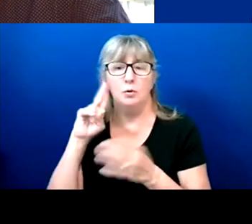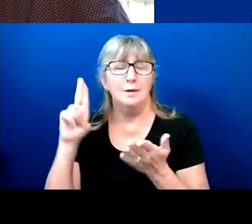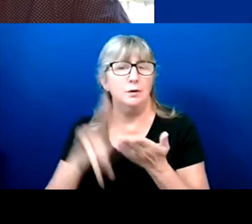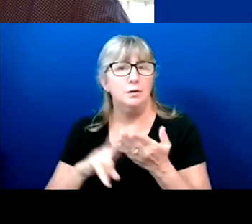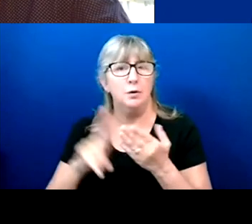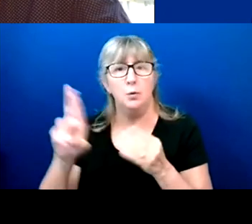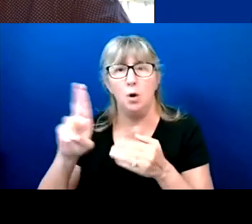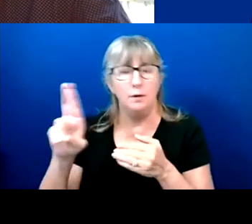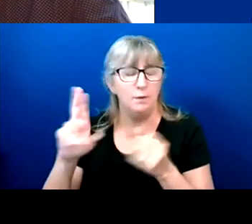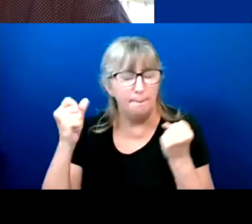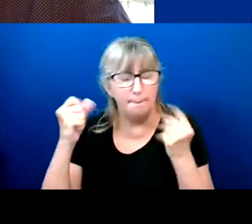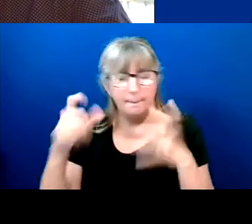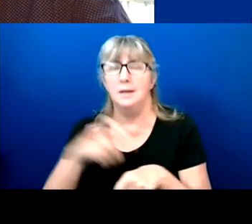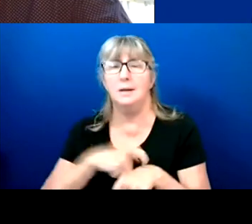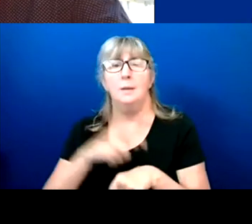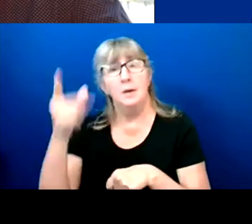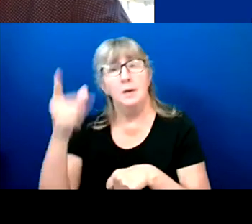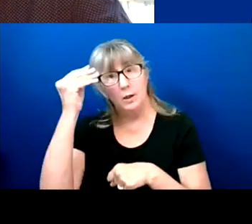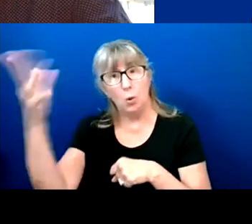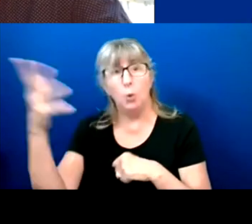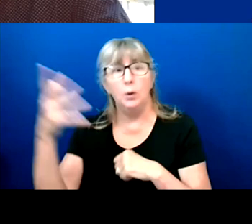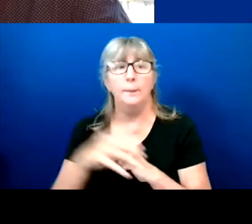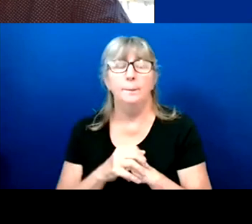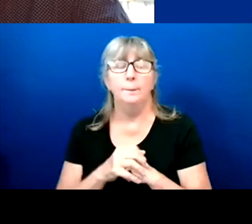I spoke to the secretary on many occasions and told him it will not work, because they